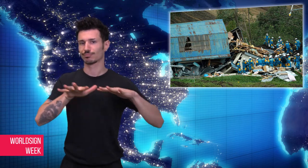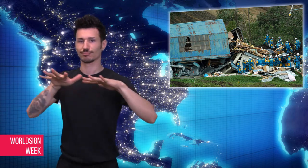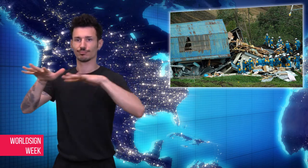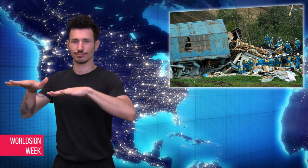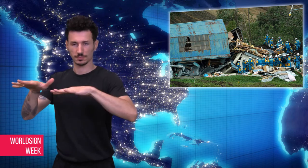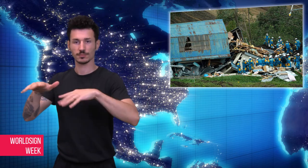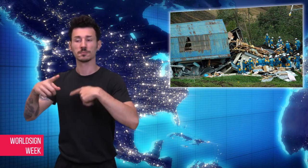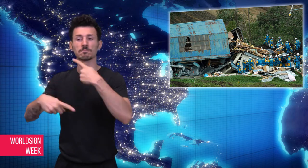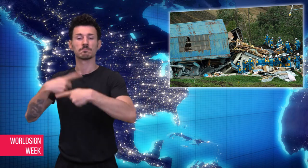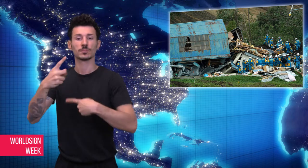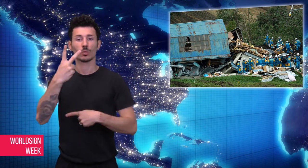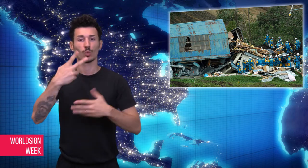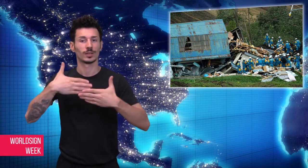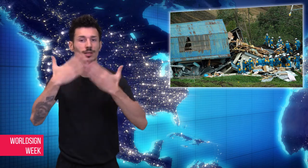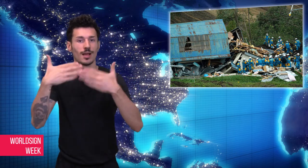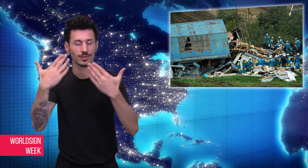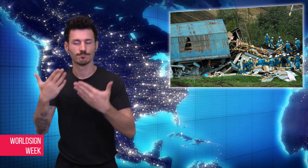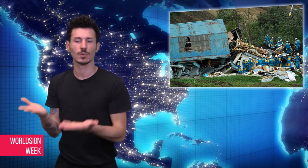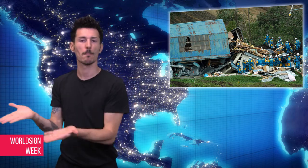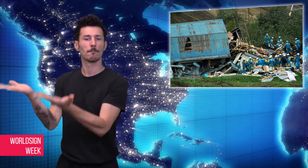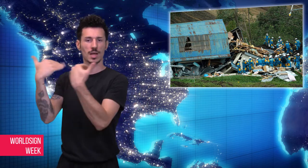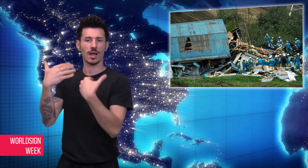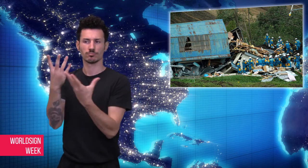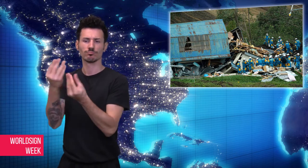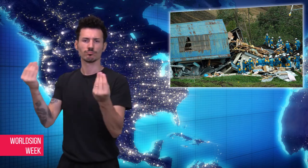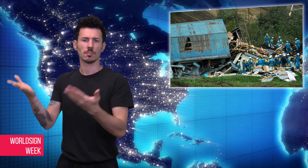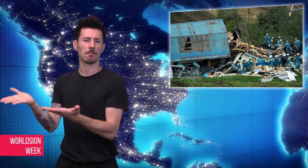counted at 41 on Sunday, with